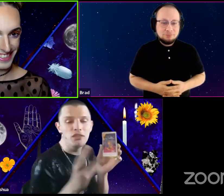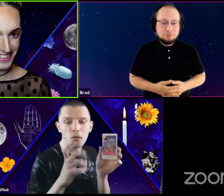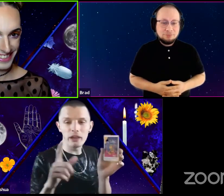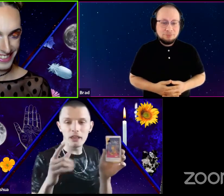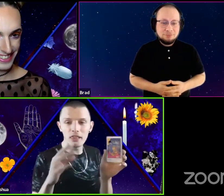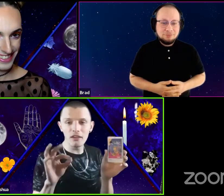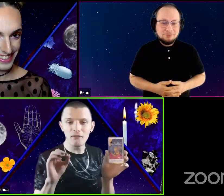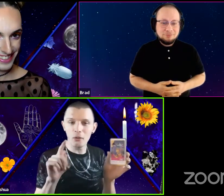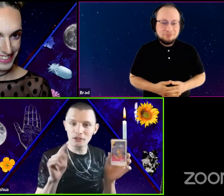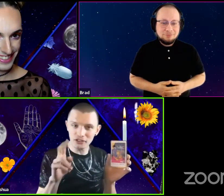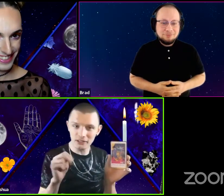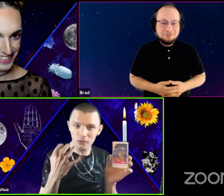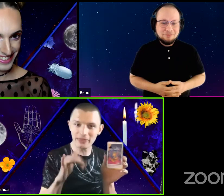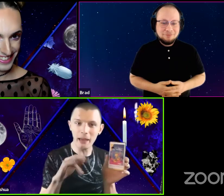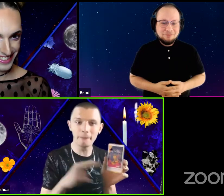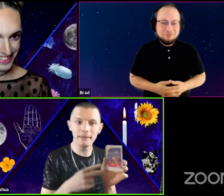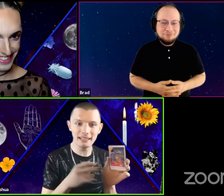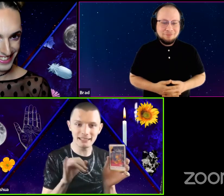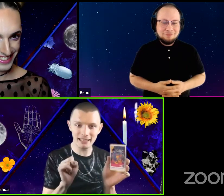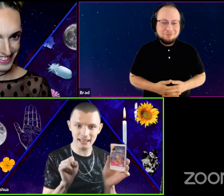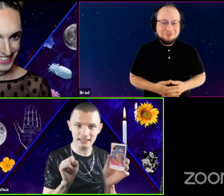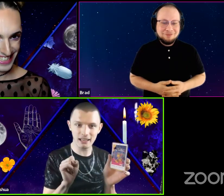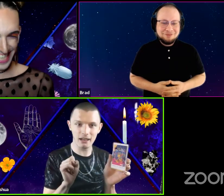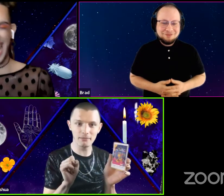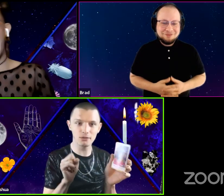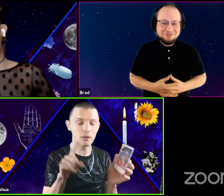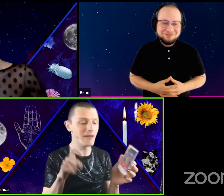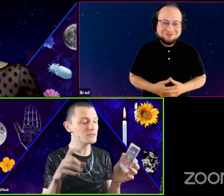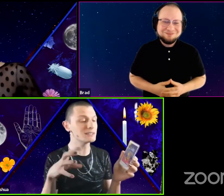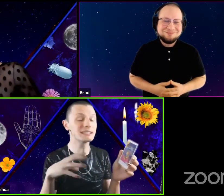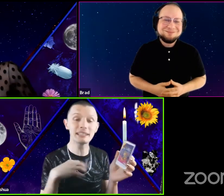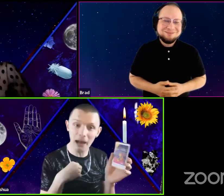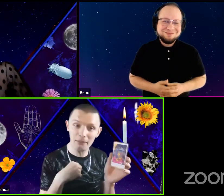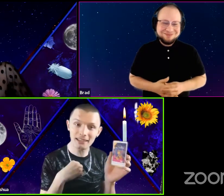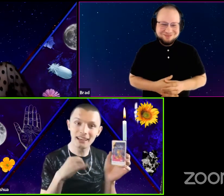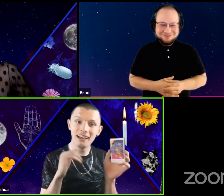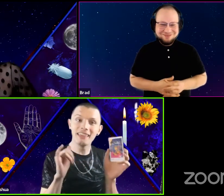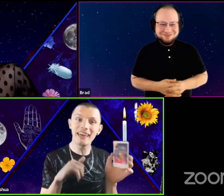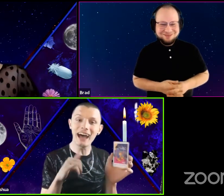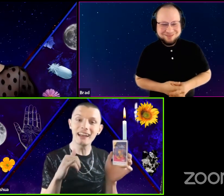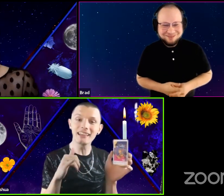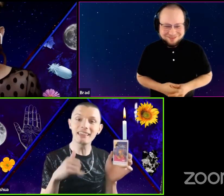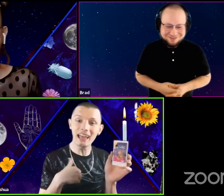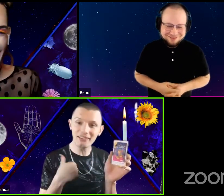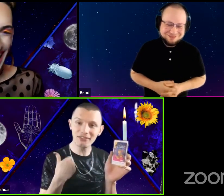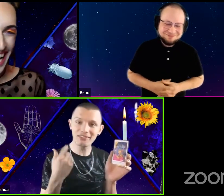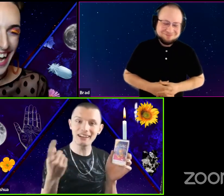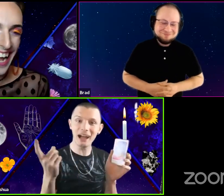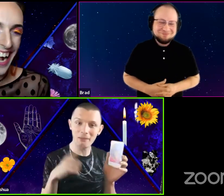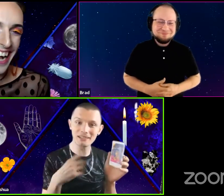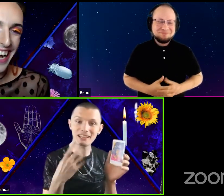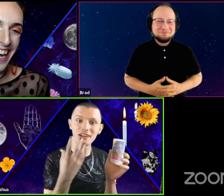The wheel of fortune. What that means is, you have to accept that life comes and goes.